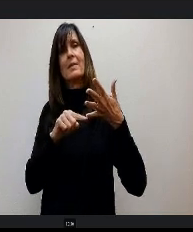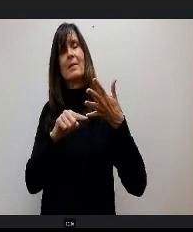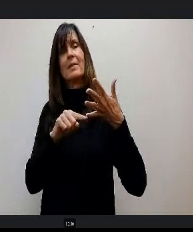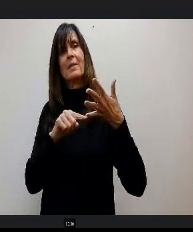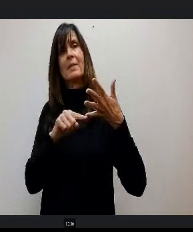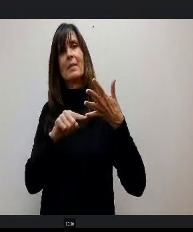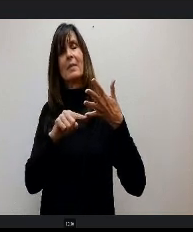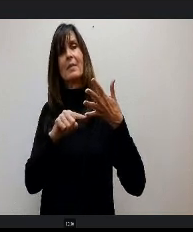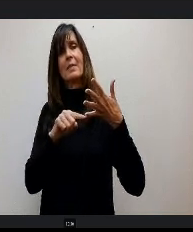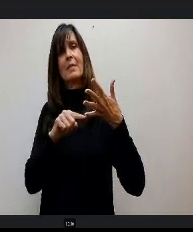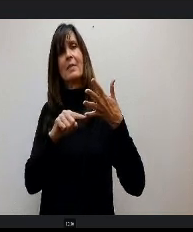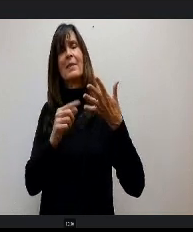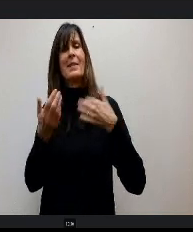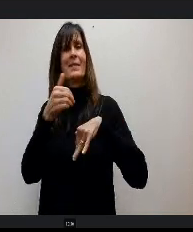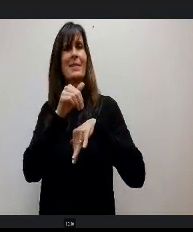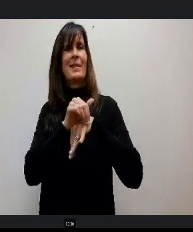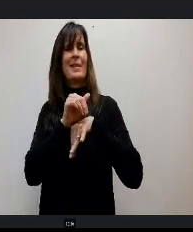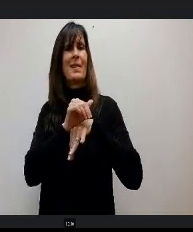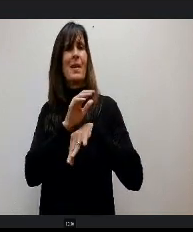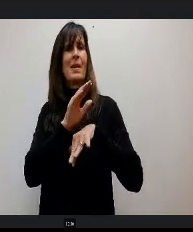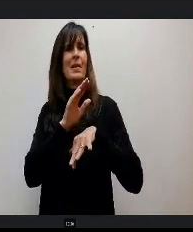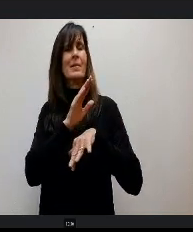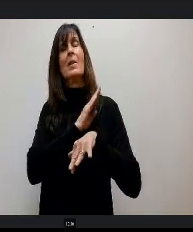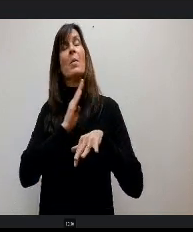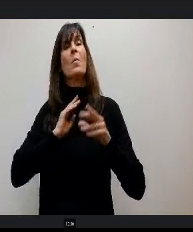Tonight our board quote will be given by Colonel Stallworth.